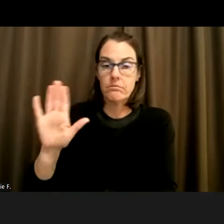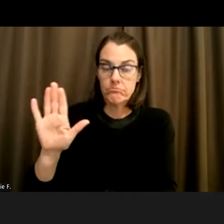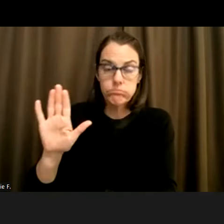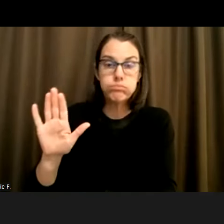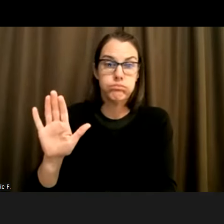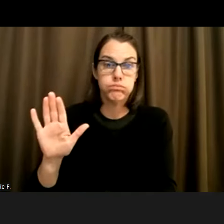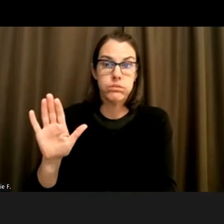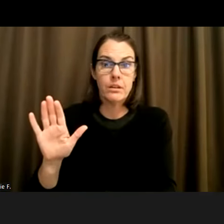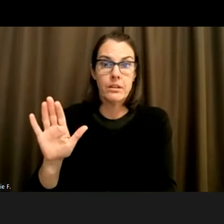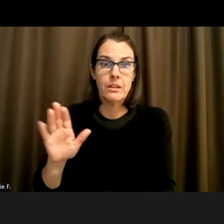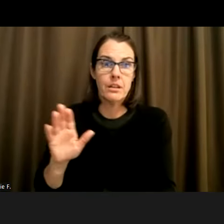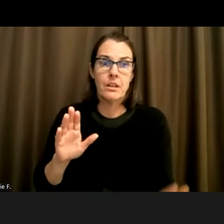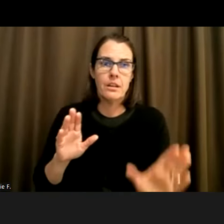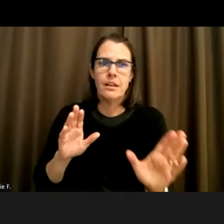just about being a first grade teacher.